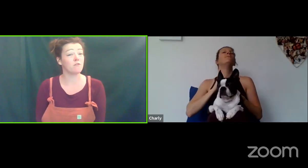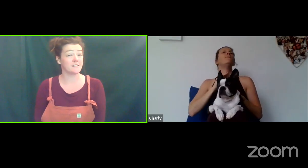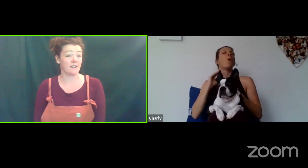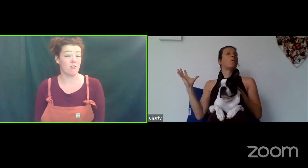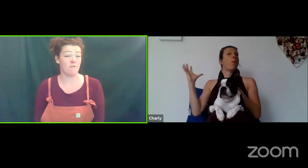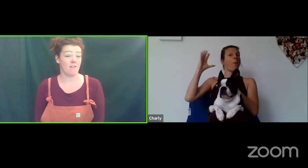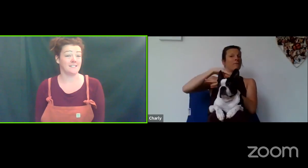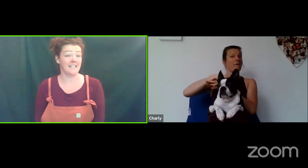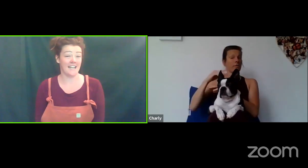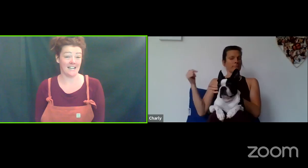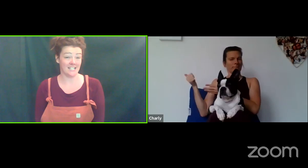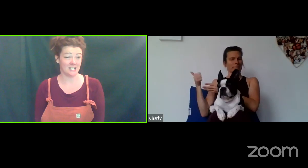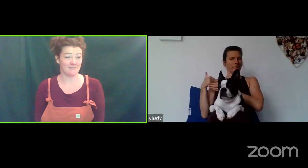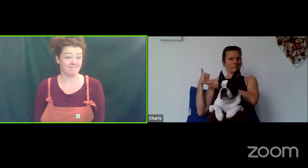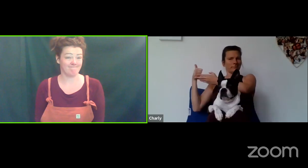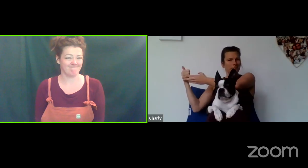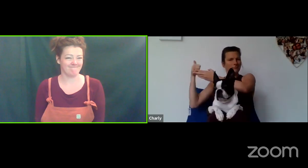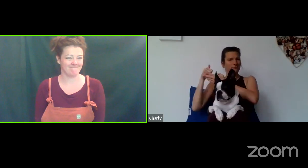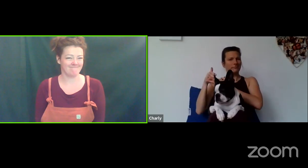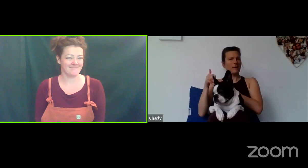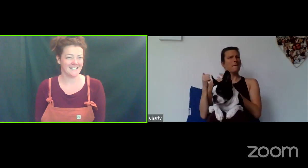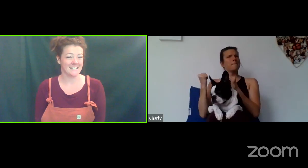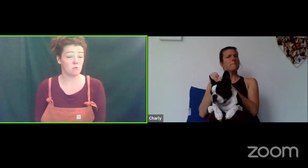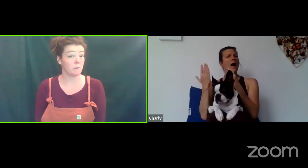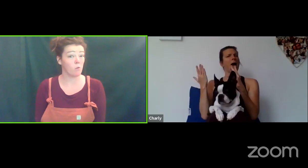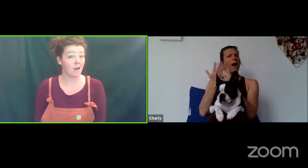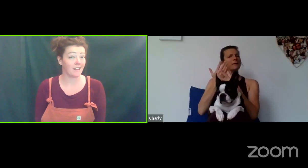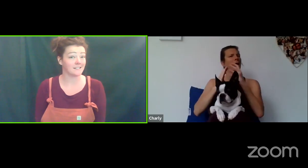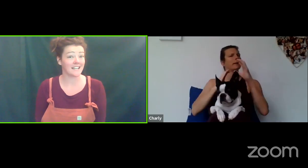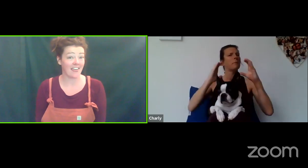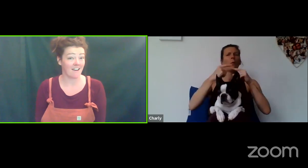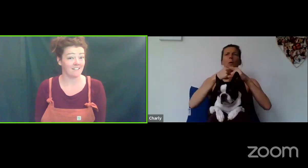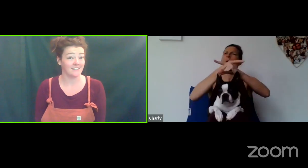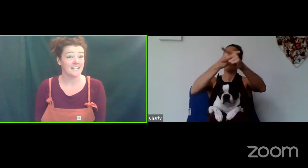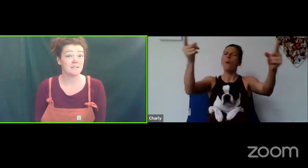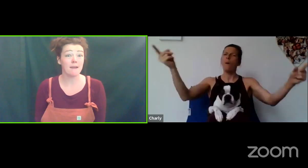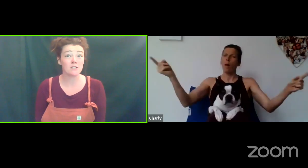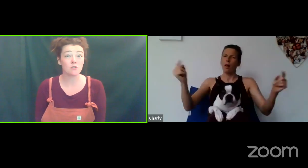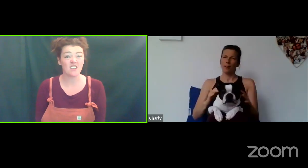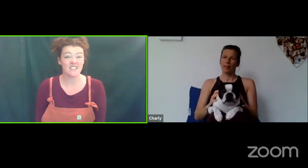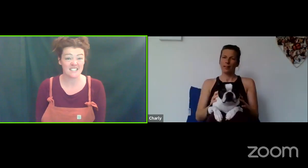voicing over in English. We will be working together to make sure that this